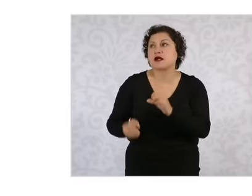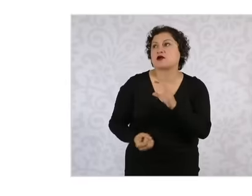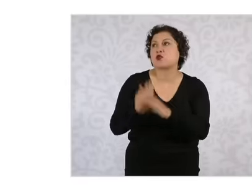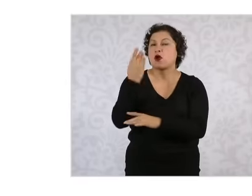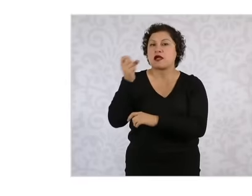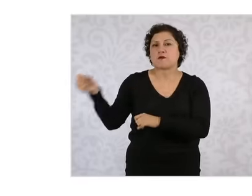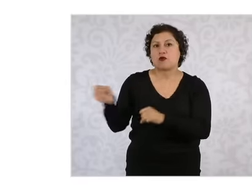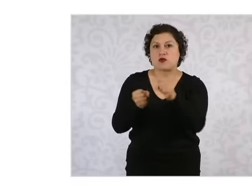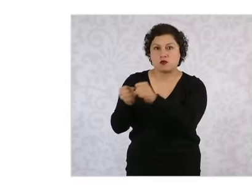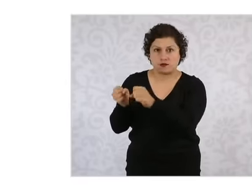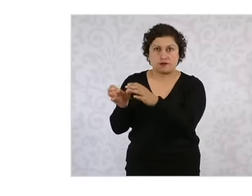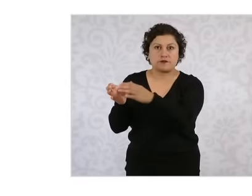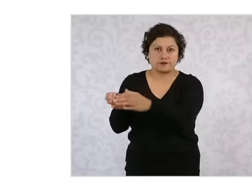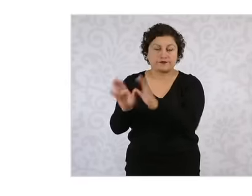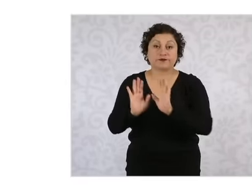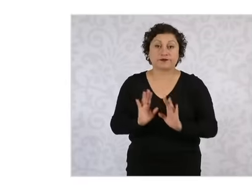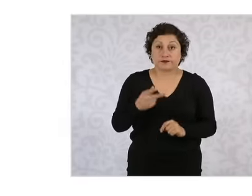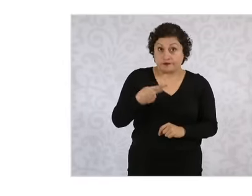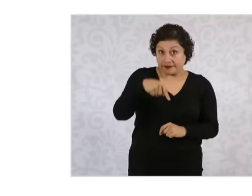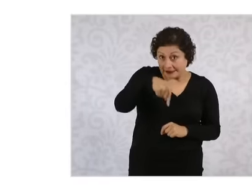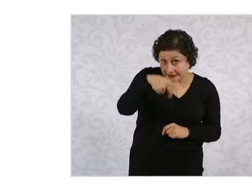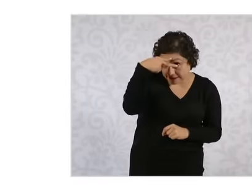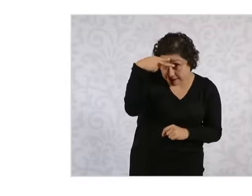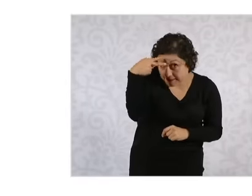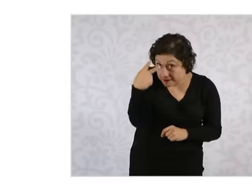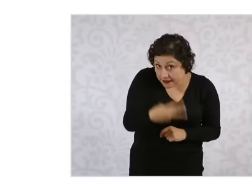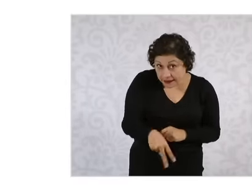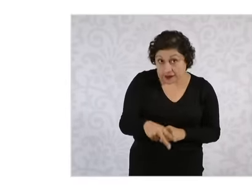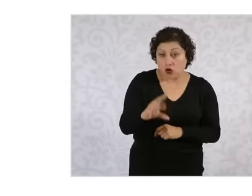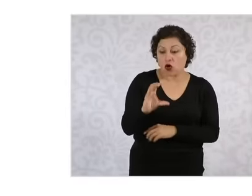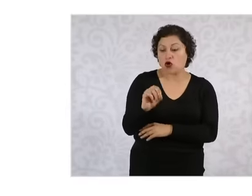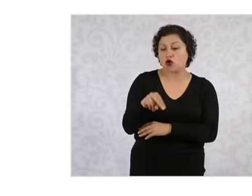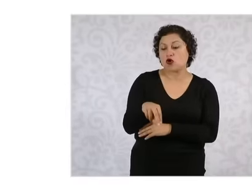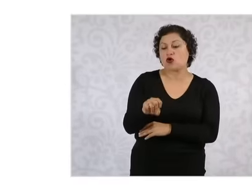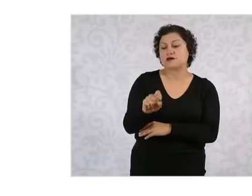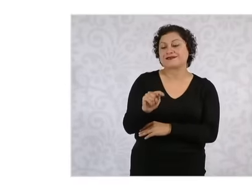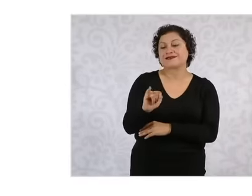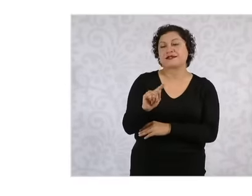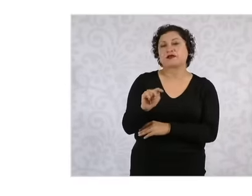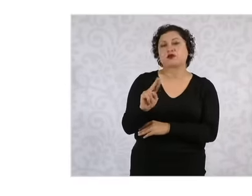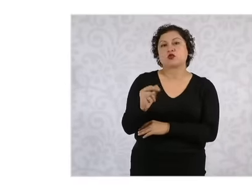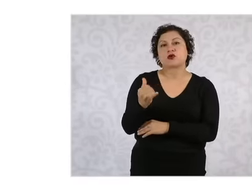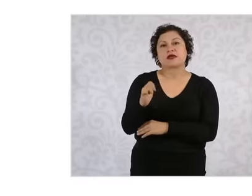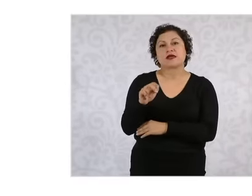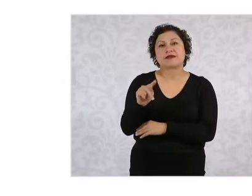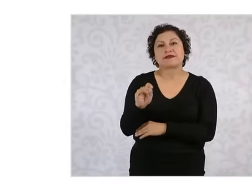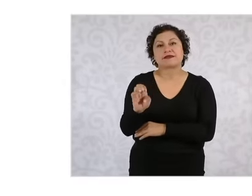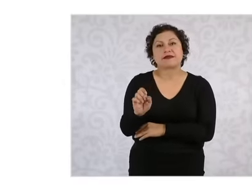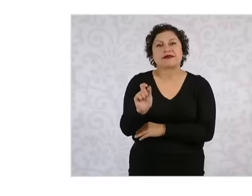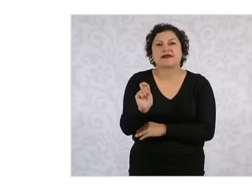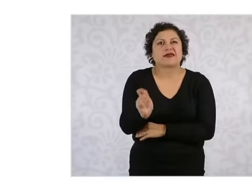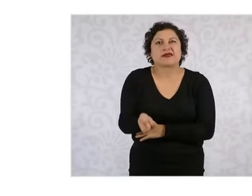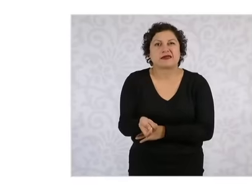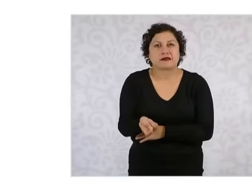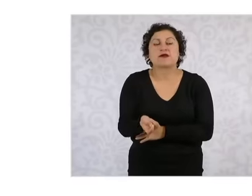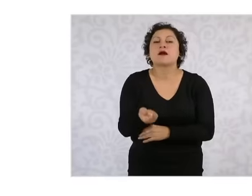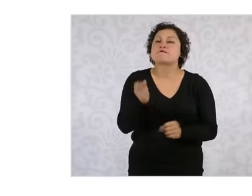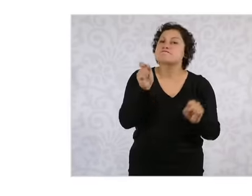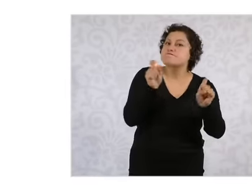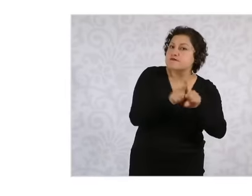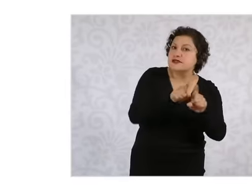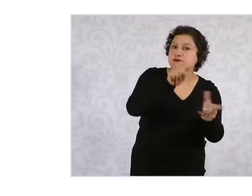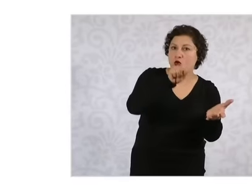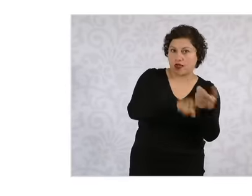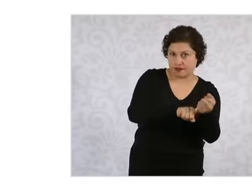Constituent is established by the constitution itself in two articles,